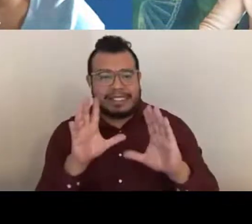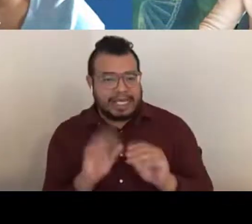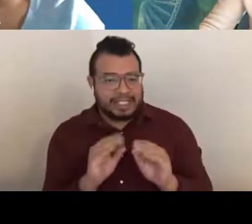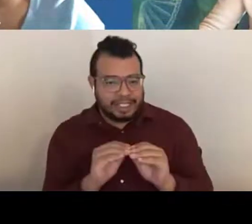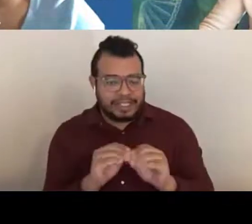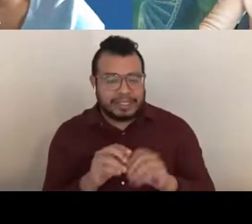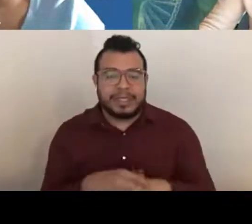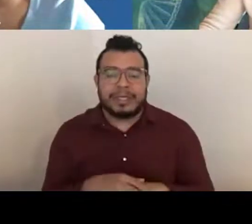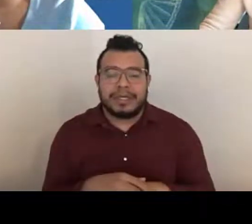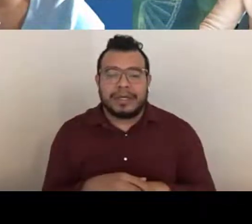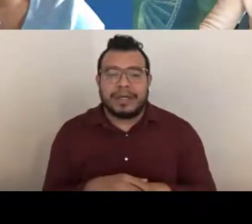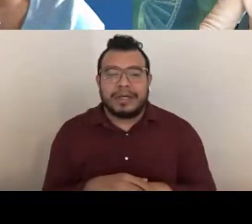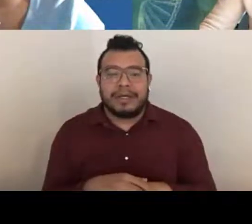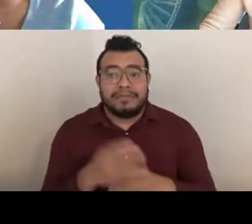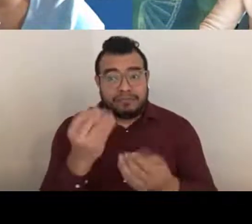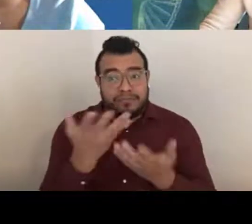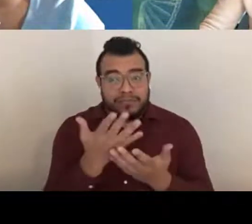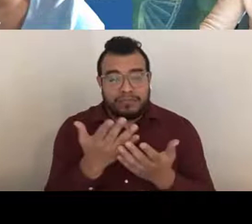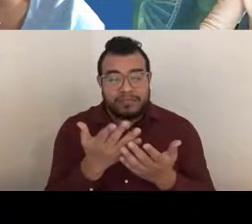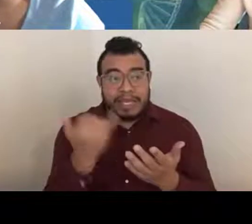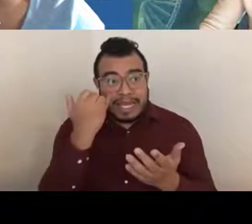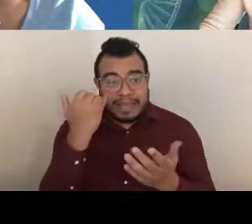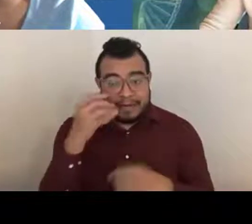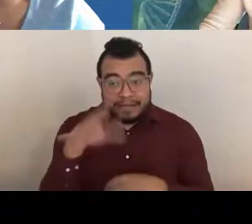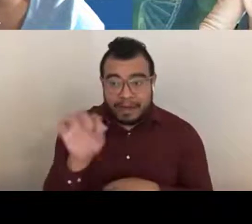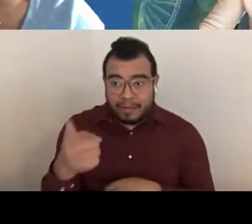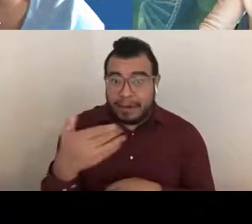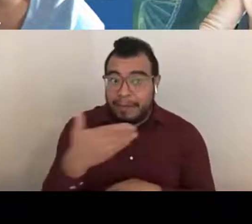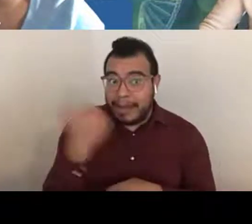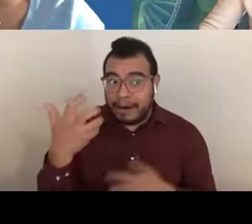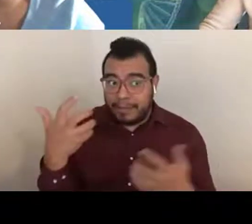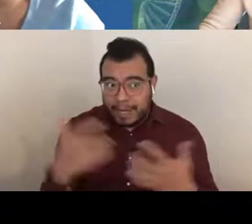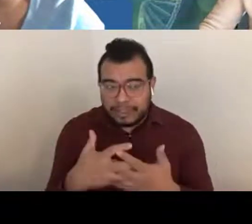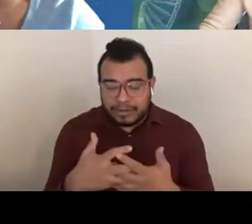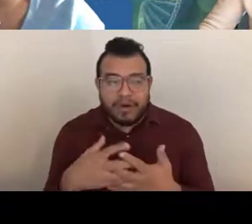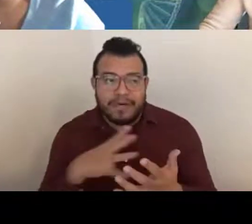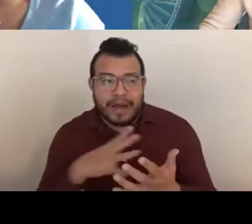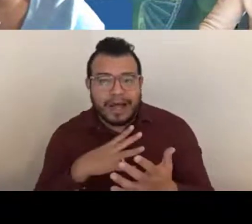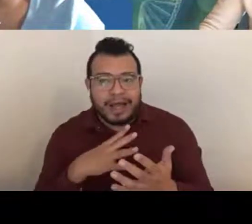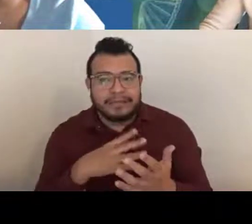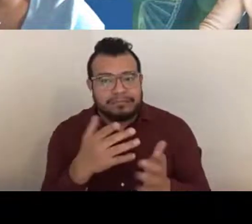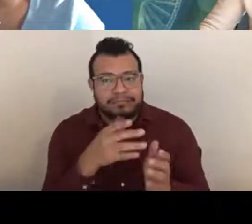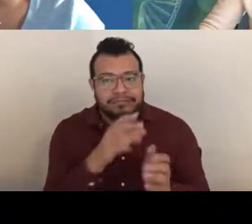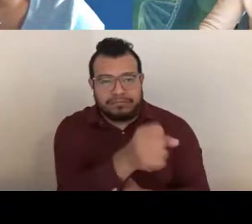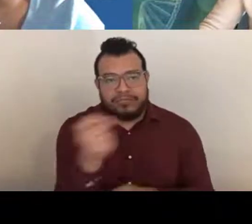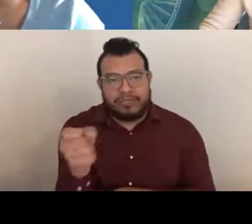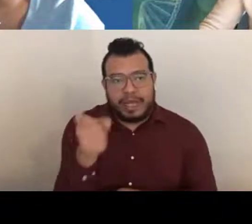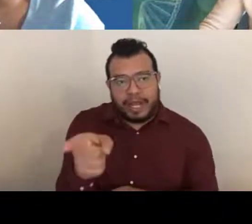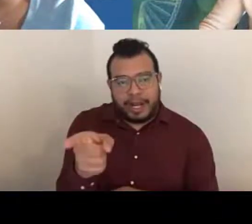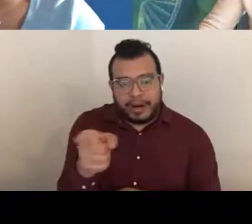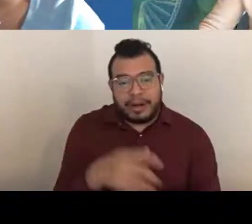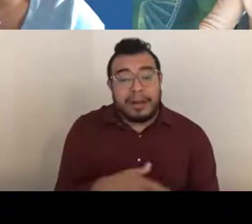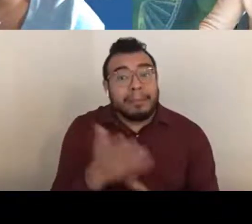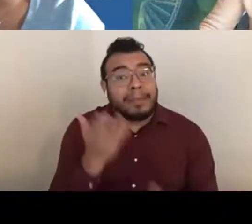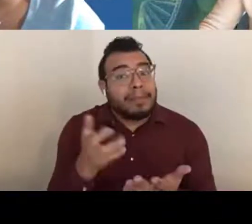what study section you want to go to, so that we can do things on the back end. You may not get the reassignment,